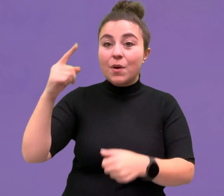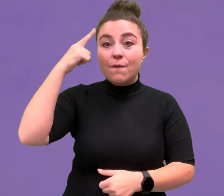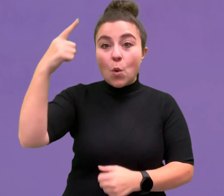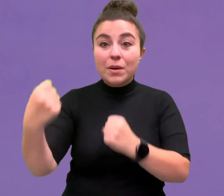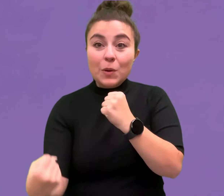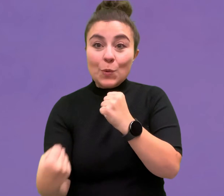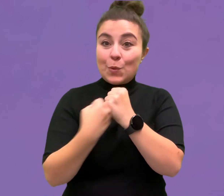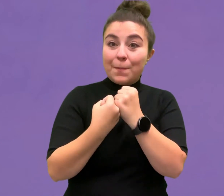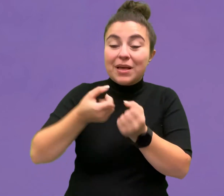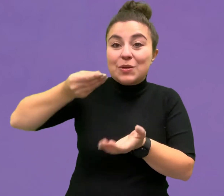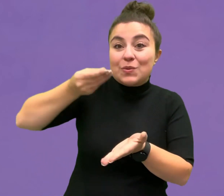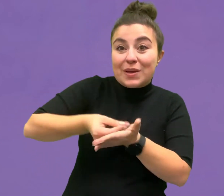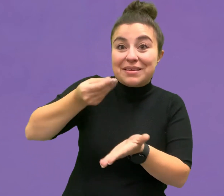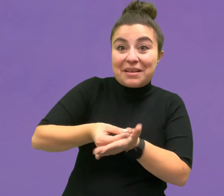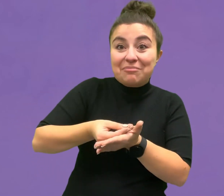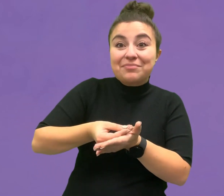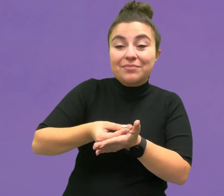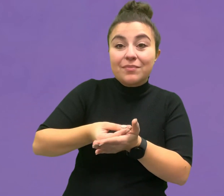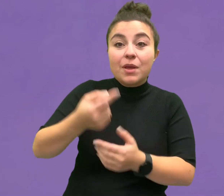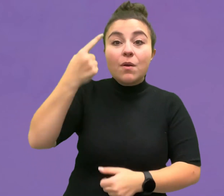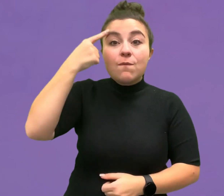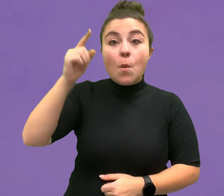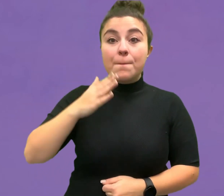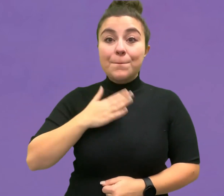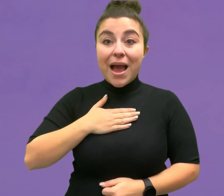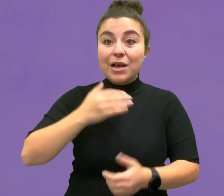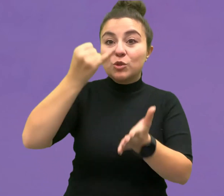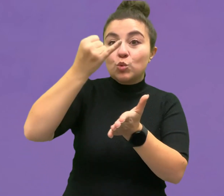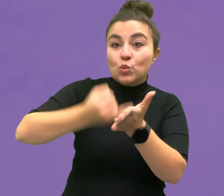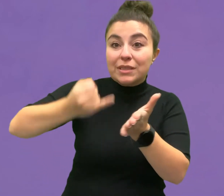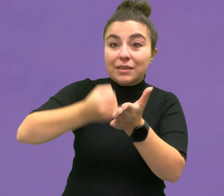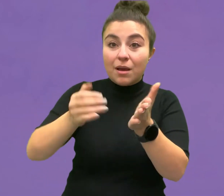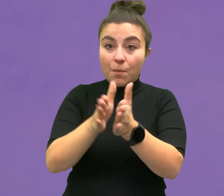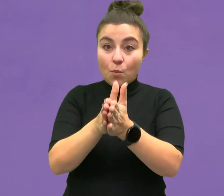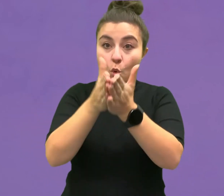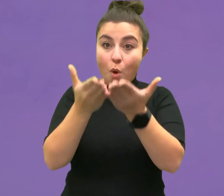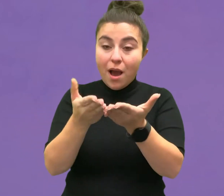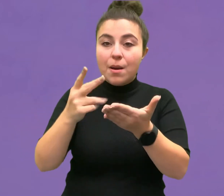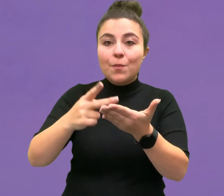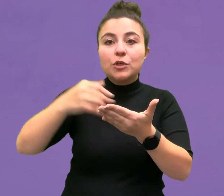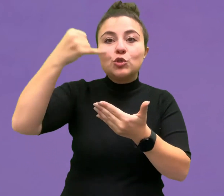for providing the financial support of my art-book project,